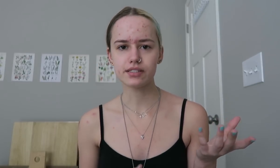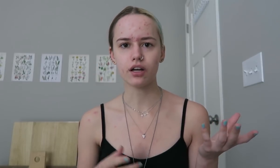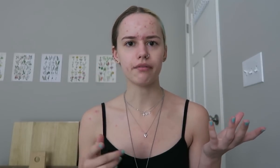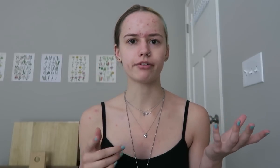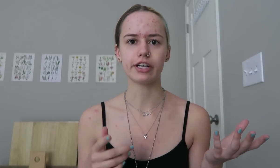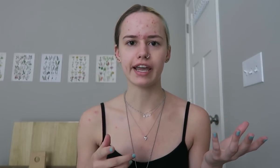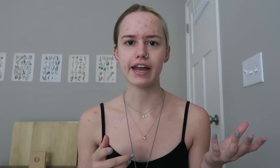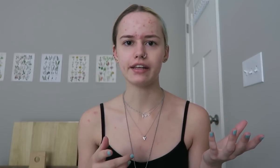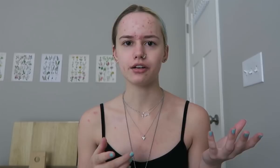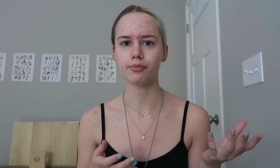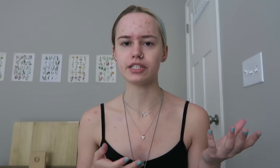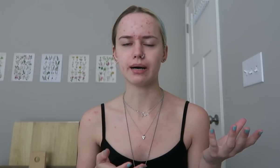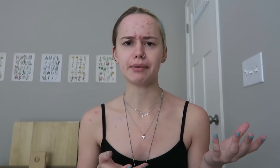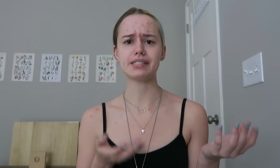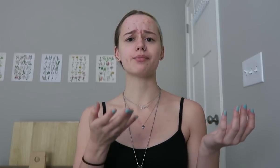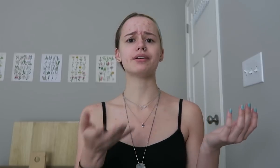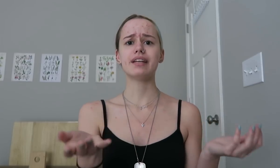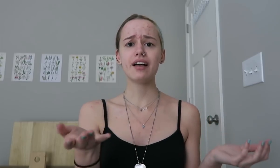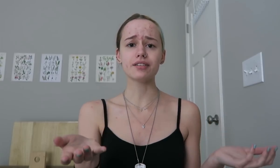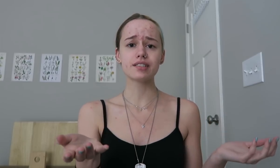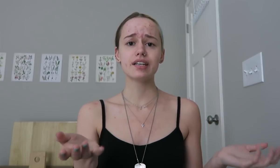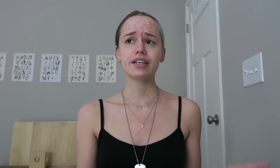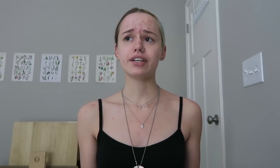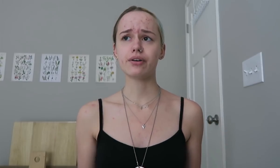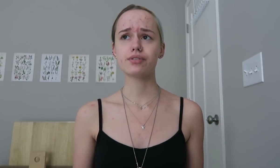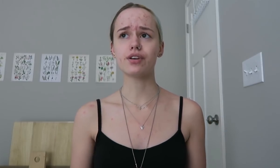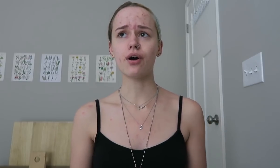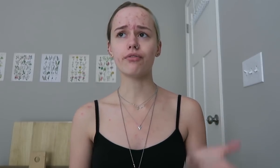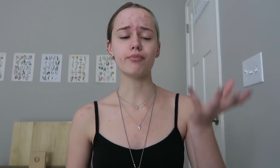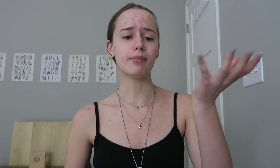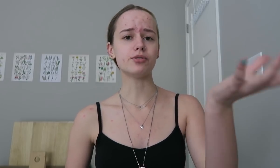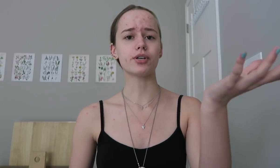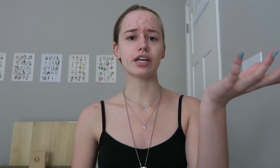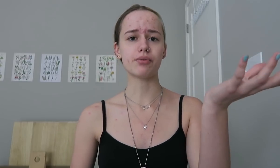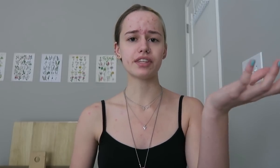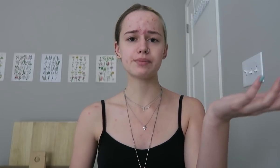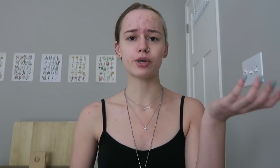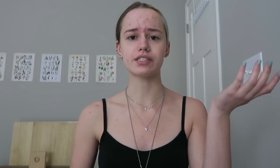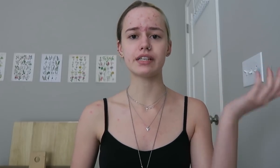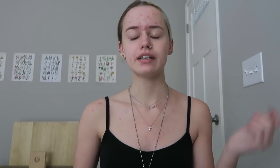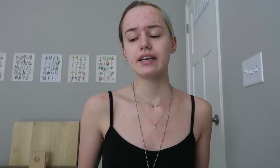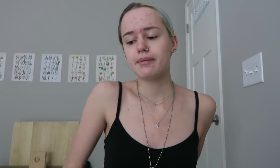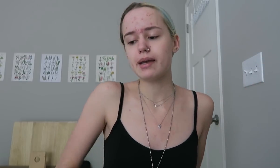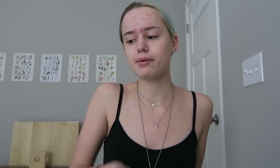they'll offer it again and it'll be taught by someone else. You know, so maybe you took it with this person, maybe